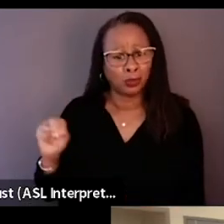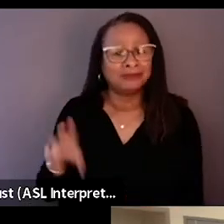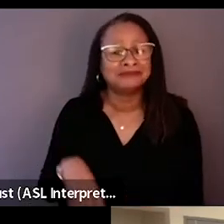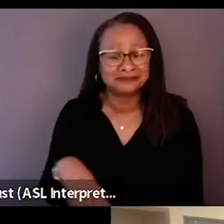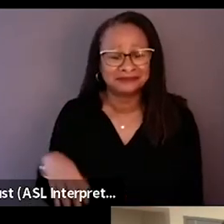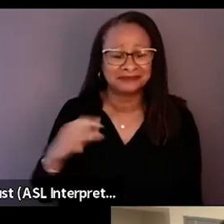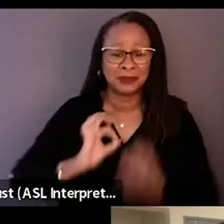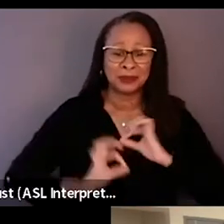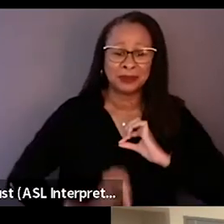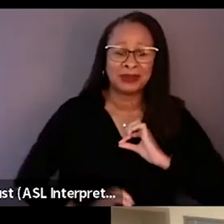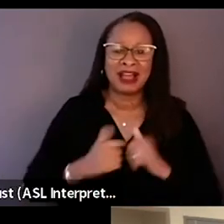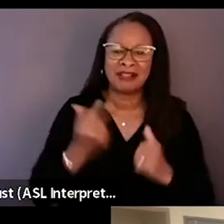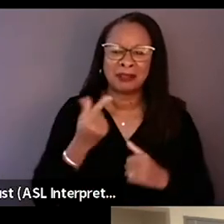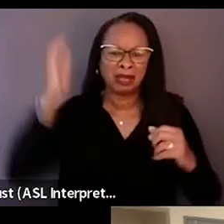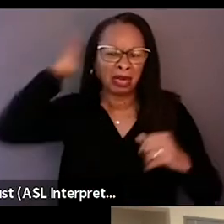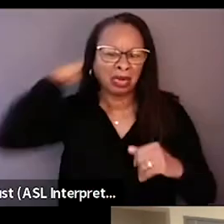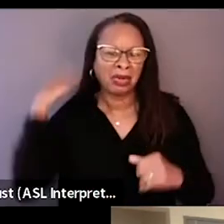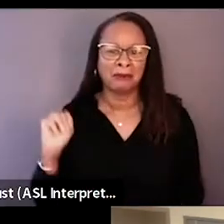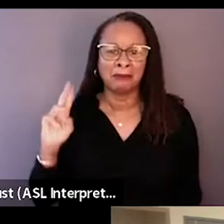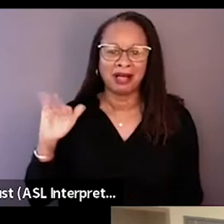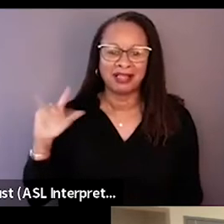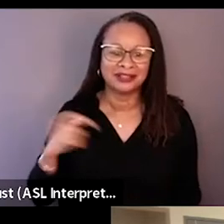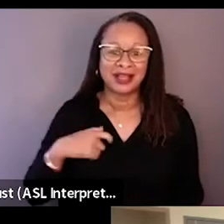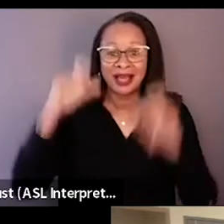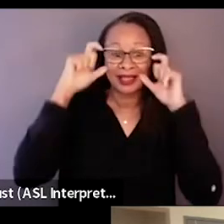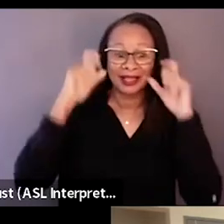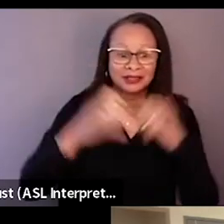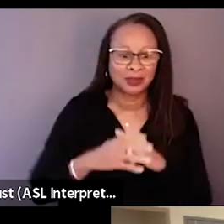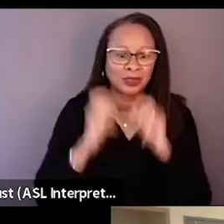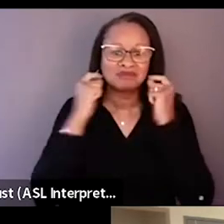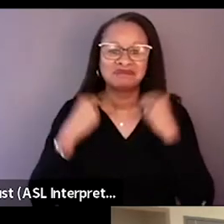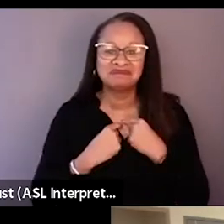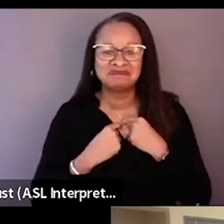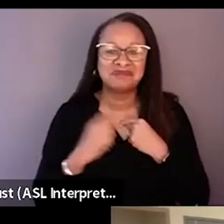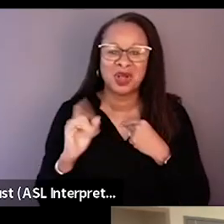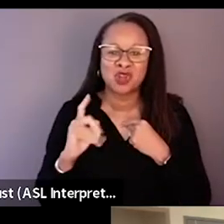I'm sporting a little bit of a mullet right now. Have glasses with croakies that I'm trying out as well.